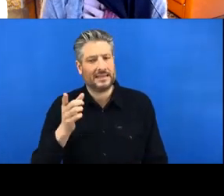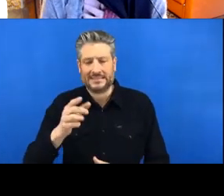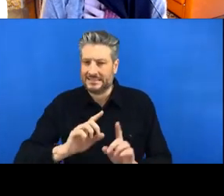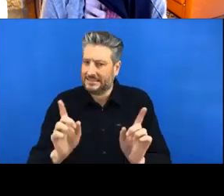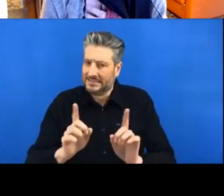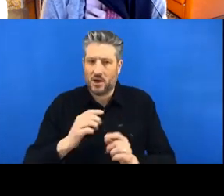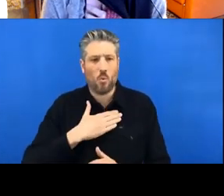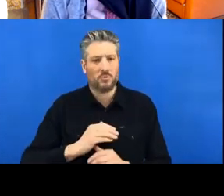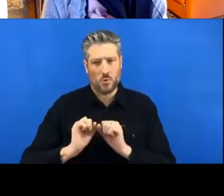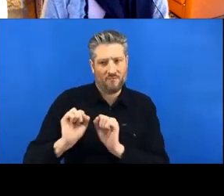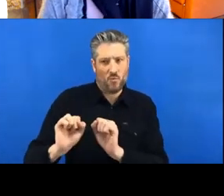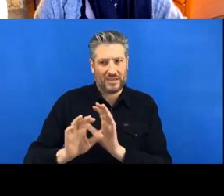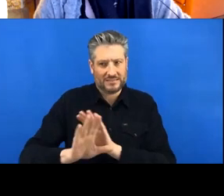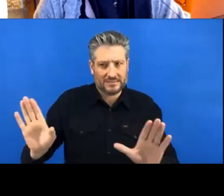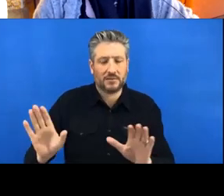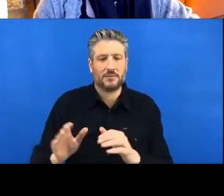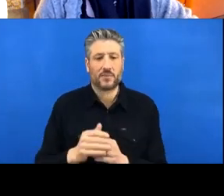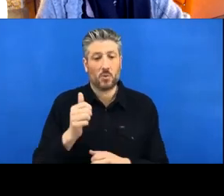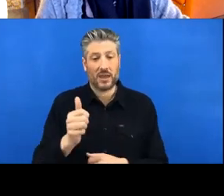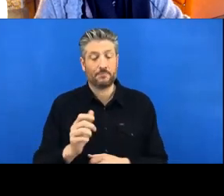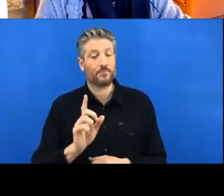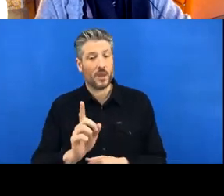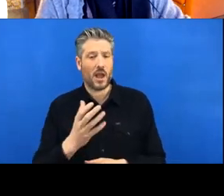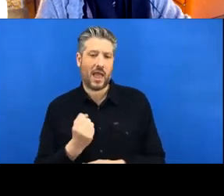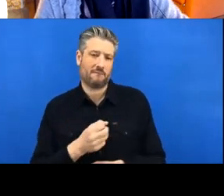But the advantages of version control aren't just limited to